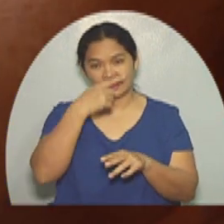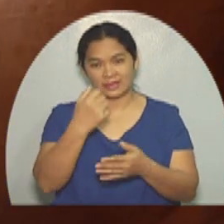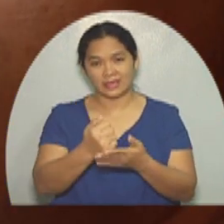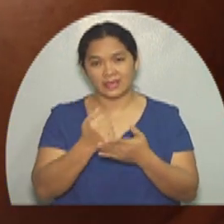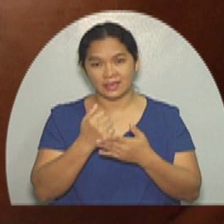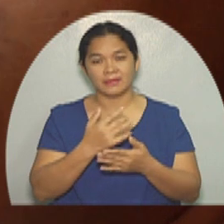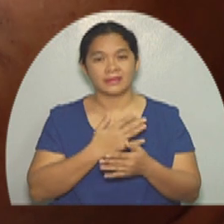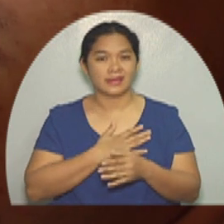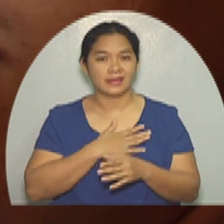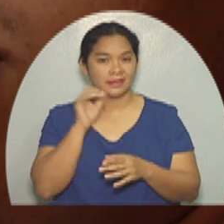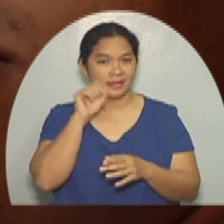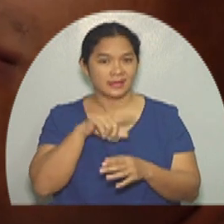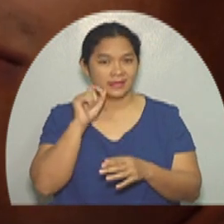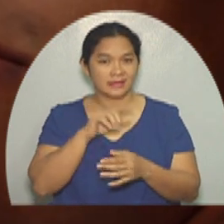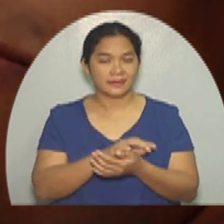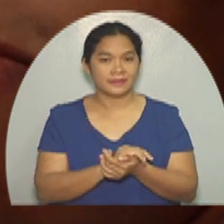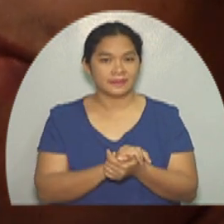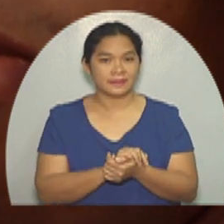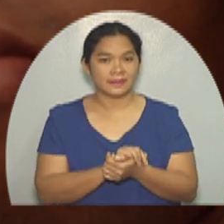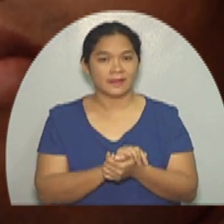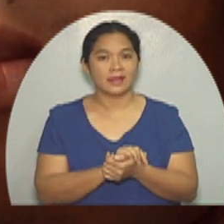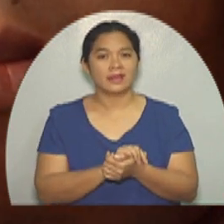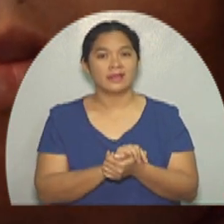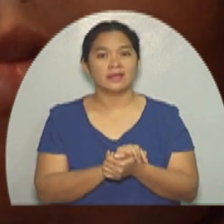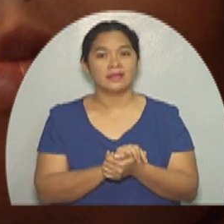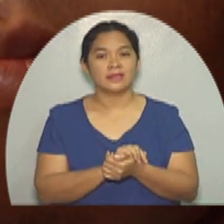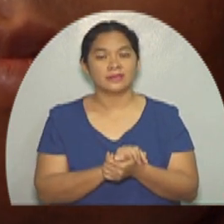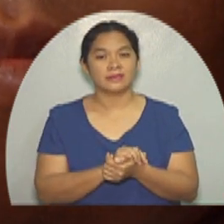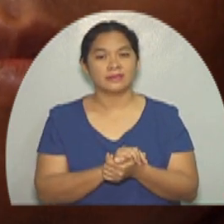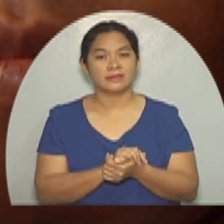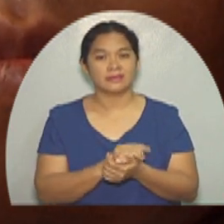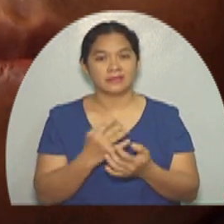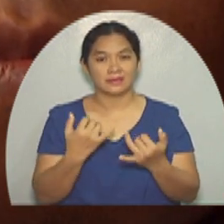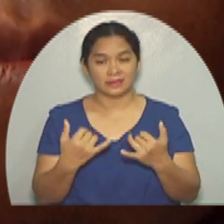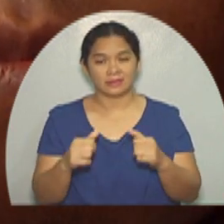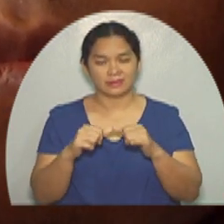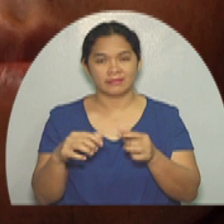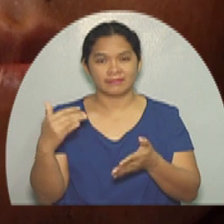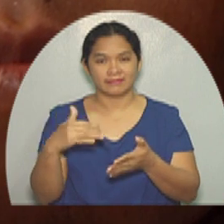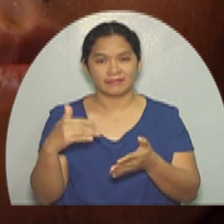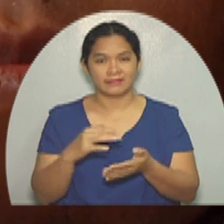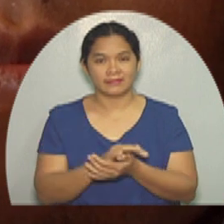for me to be able to help my siblings, who are all still in school.